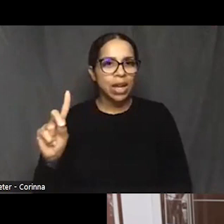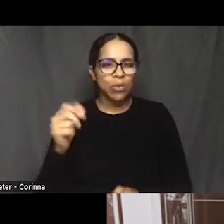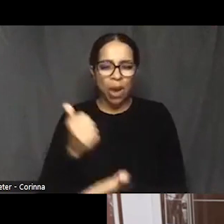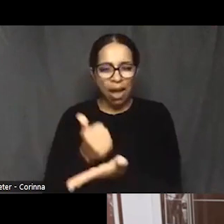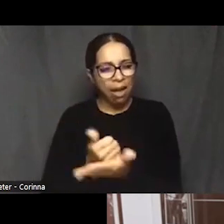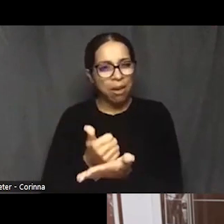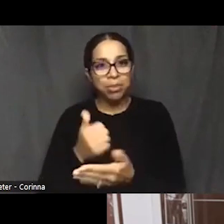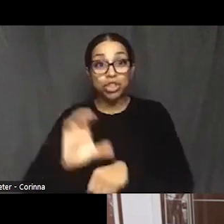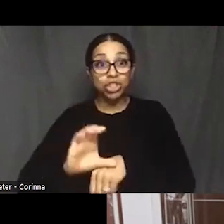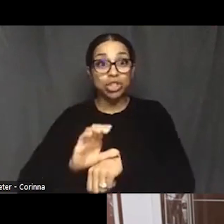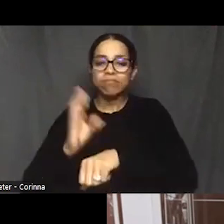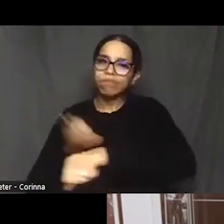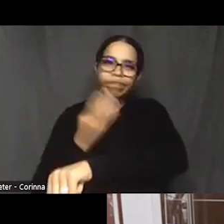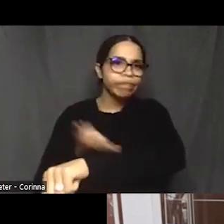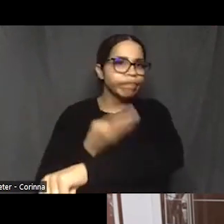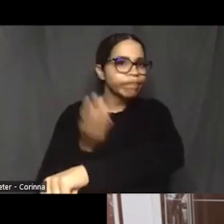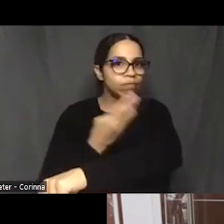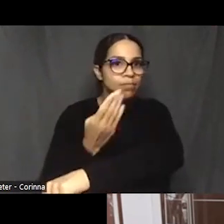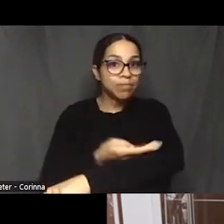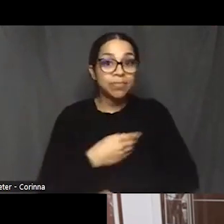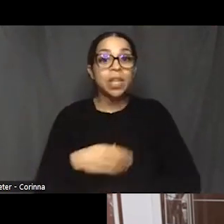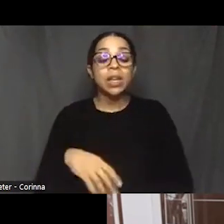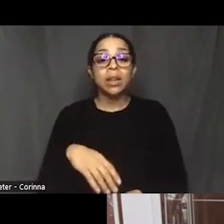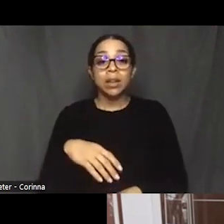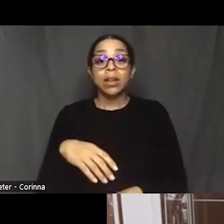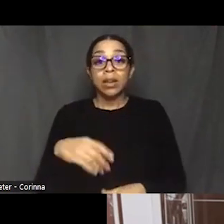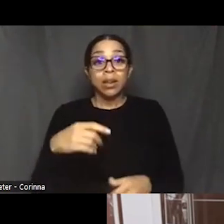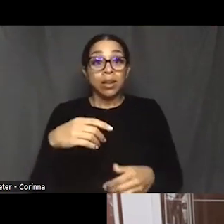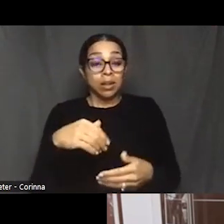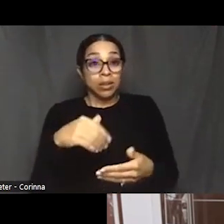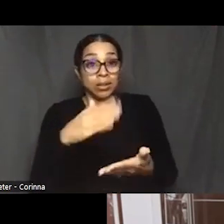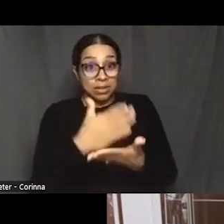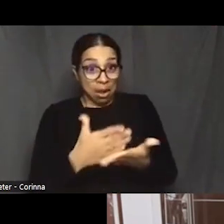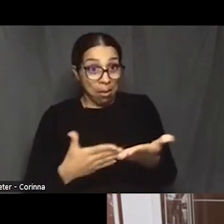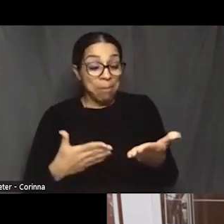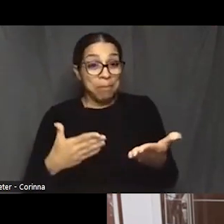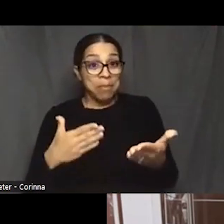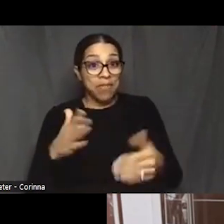Well, that part of the screening fee today goes directly to them.